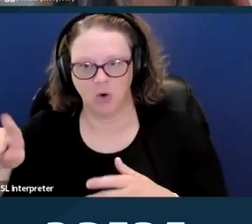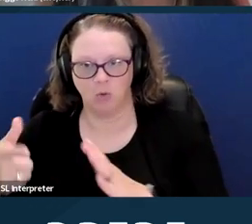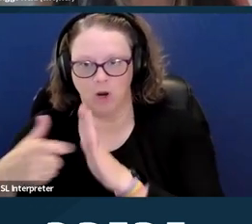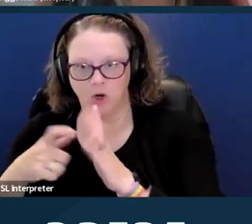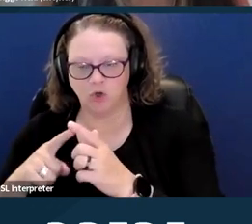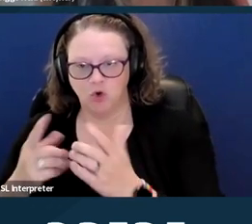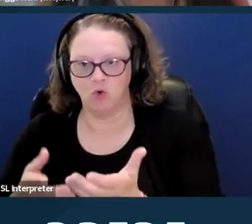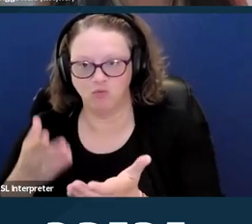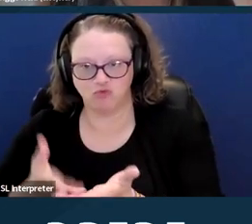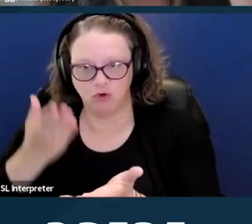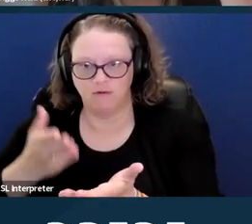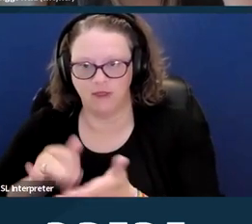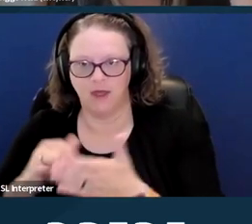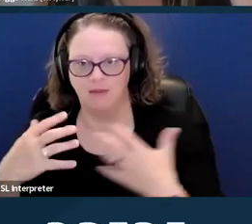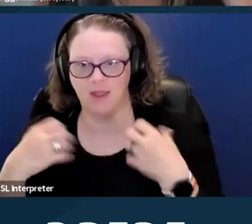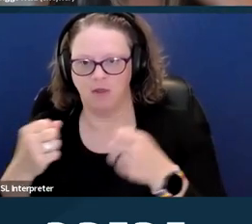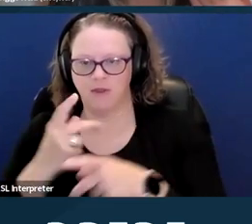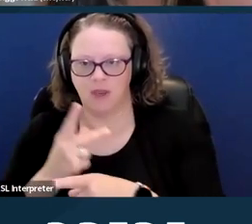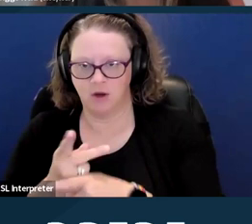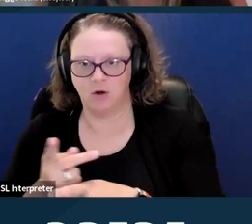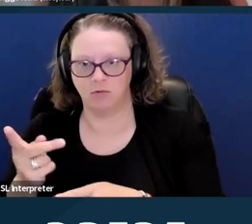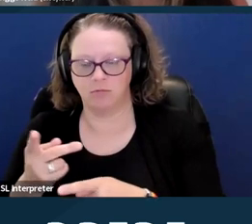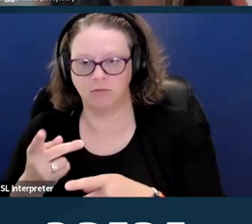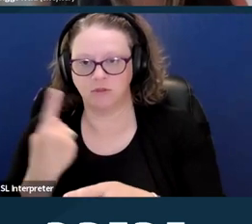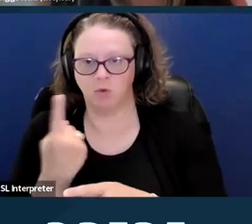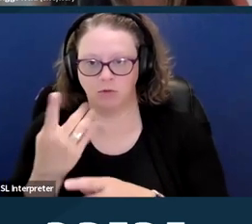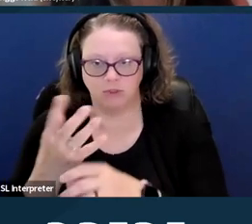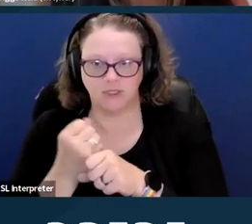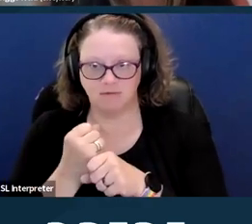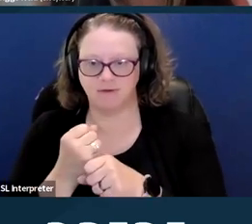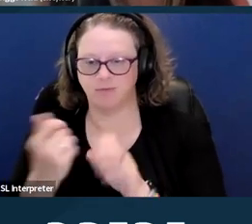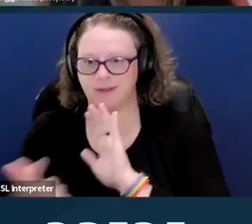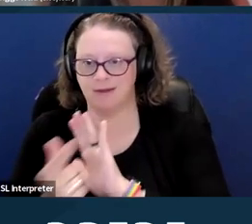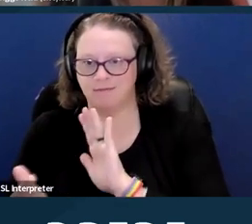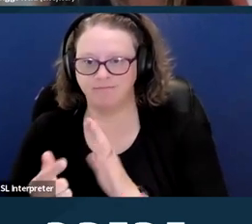that was obtained was unlawful. Unfortunately, this regulation doesn't cover